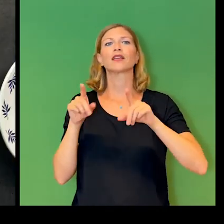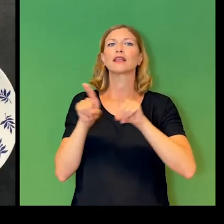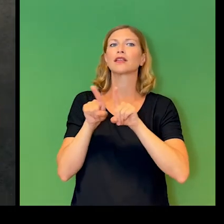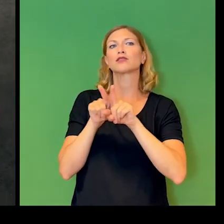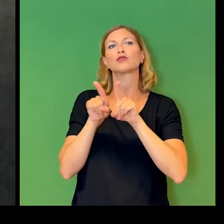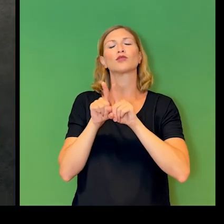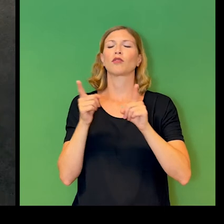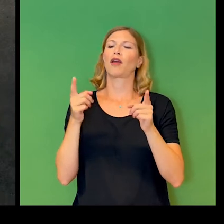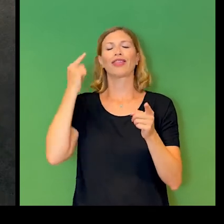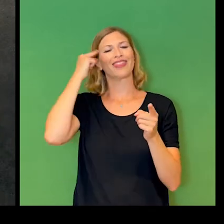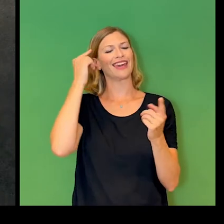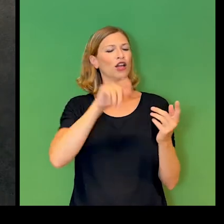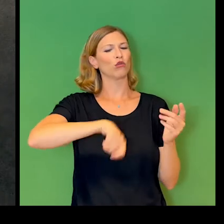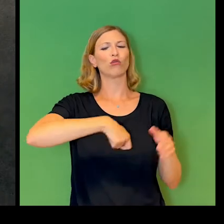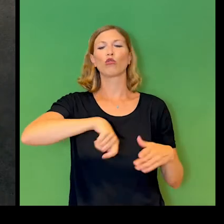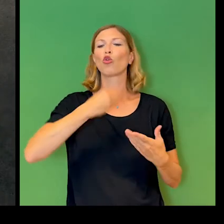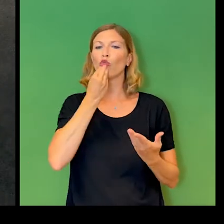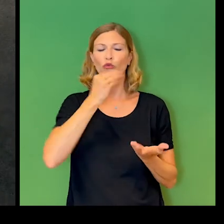as recipes.